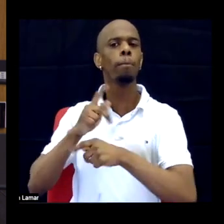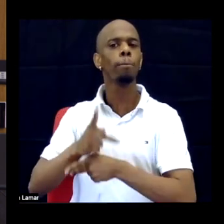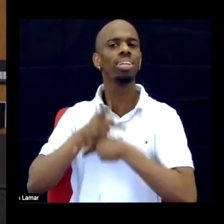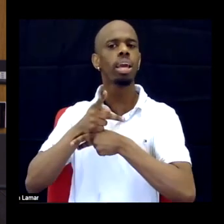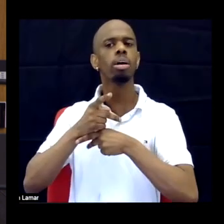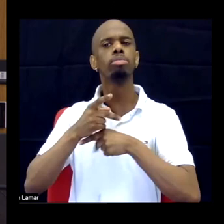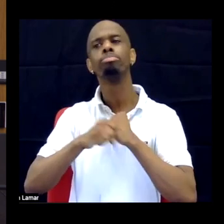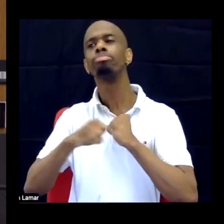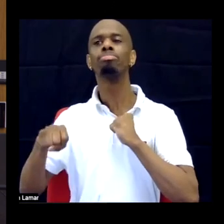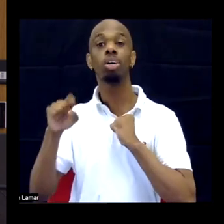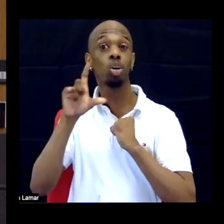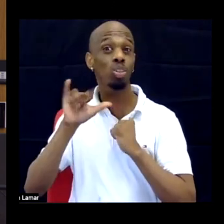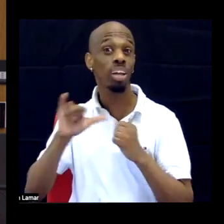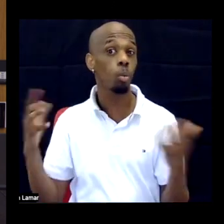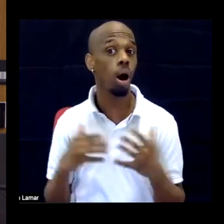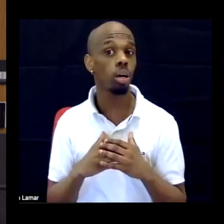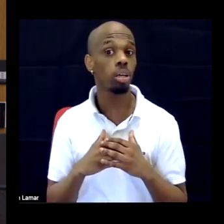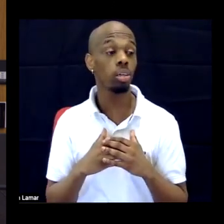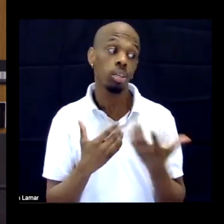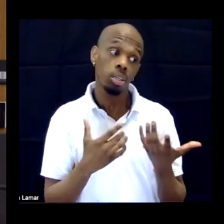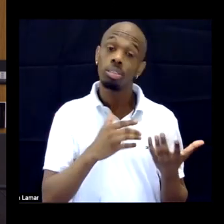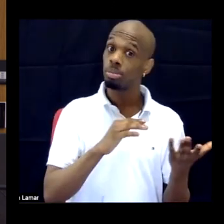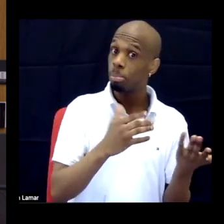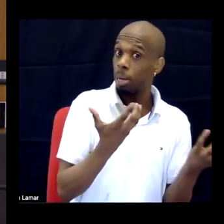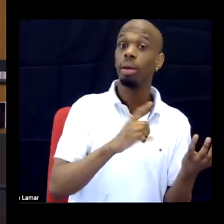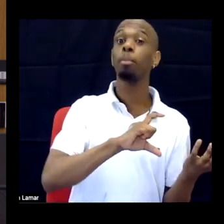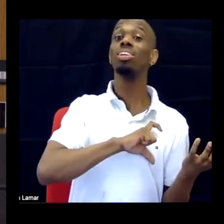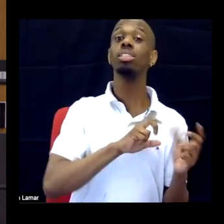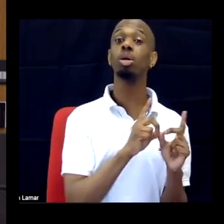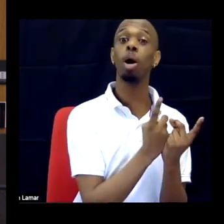now needs to be provided by that police department financially to make sure that Jacob Blake